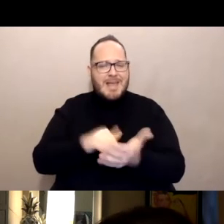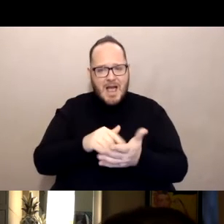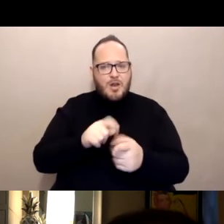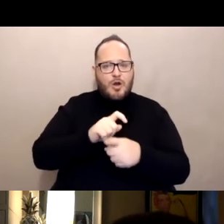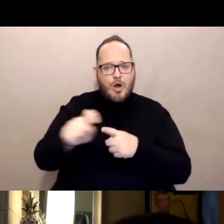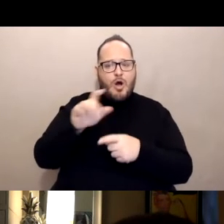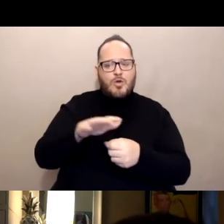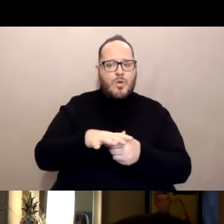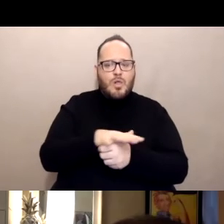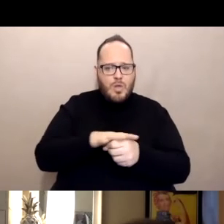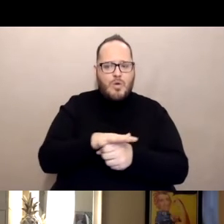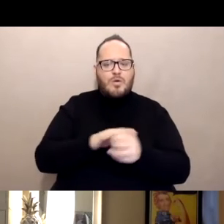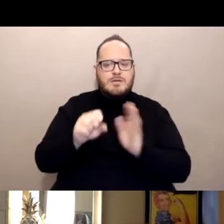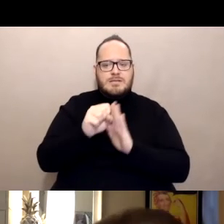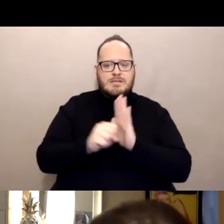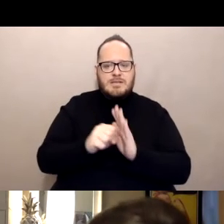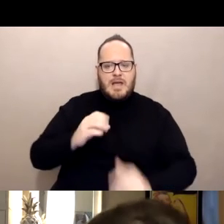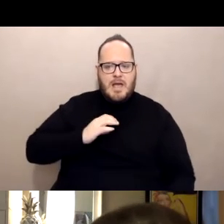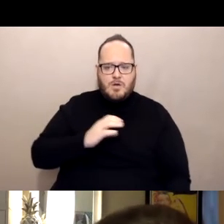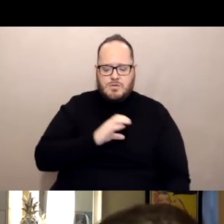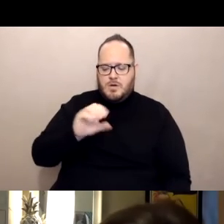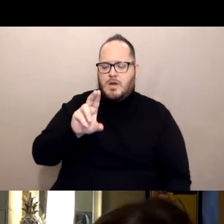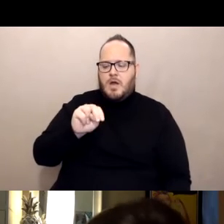Or call Dretive.